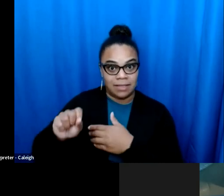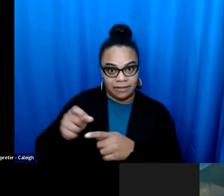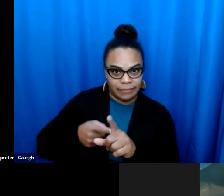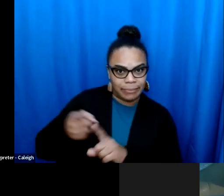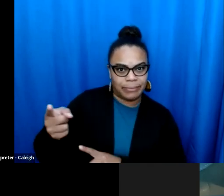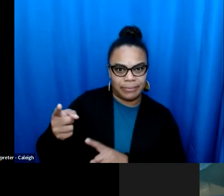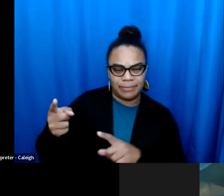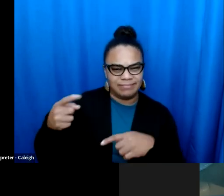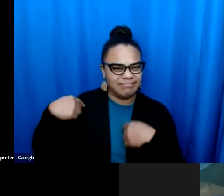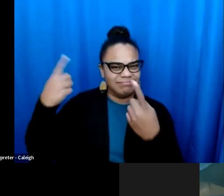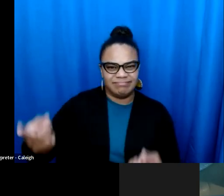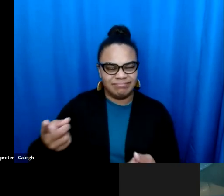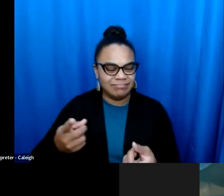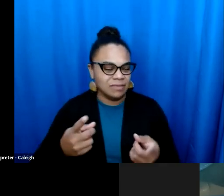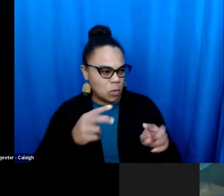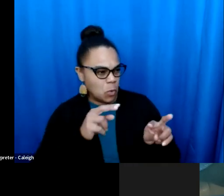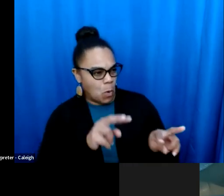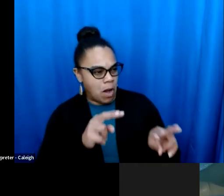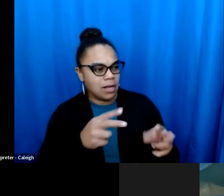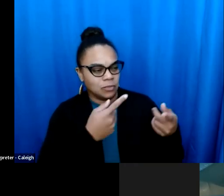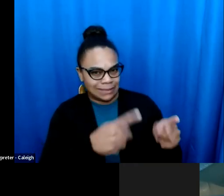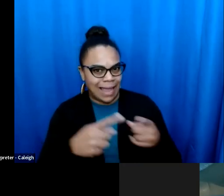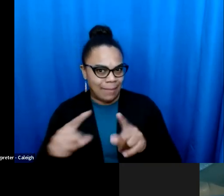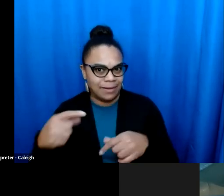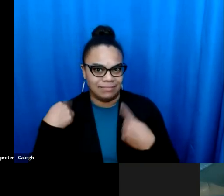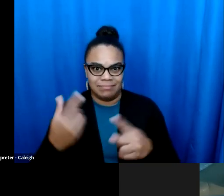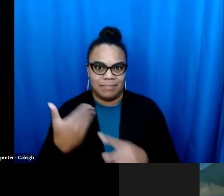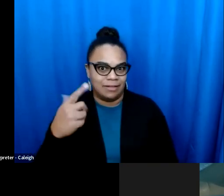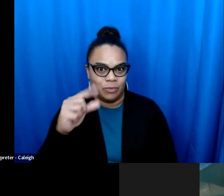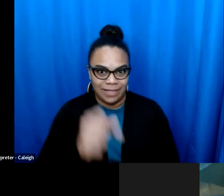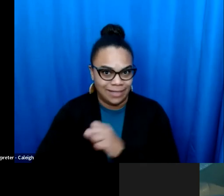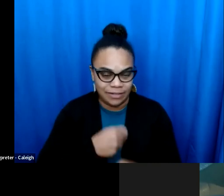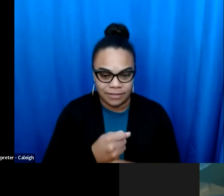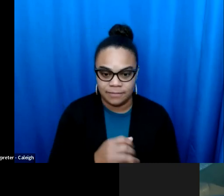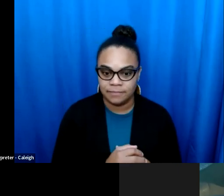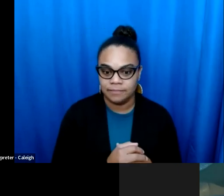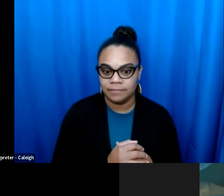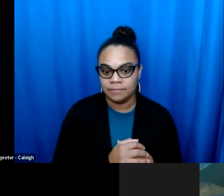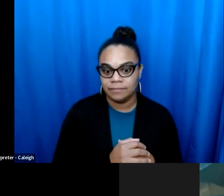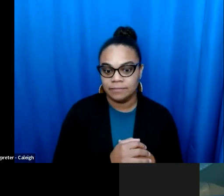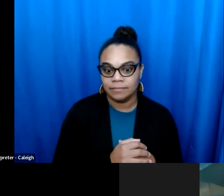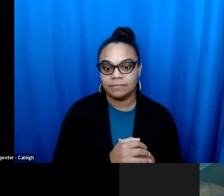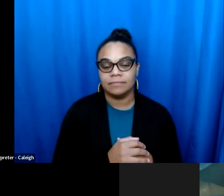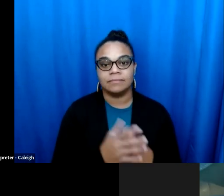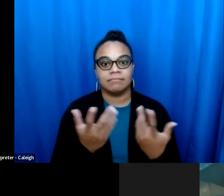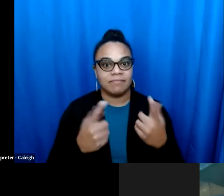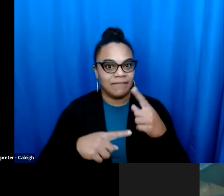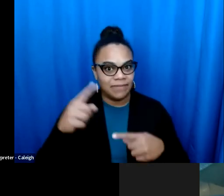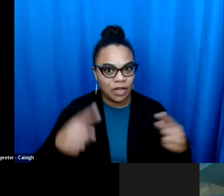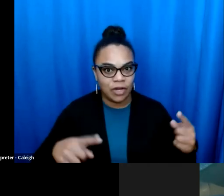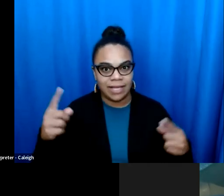been active in the reproductive [?] around the country have watched for the not terribly surprised. Those who have been active in the reproductive around the country have washed for the last few decades